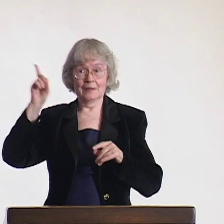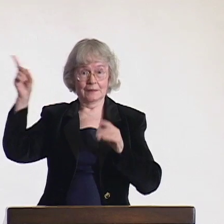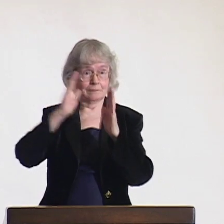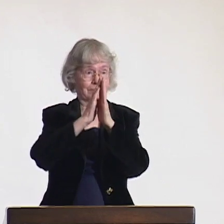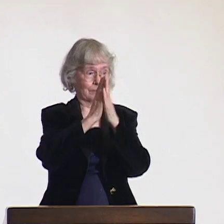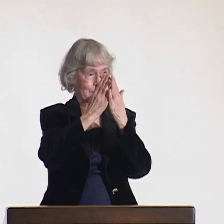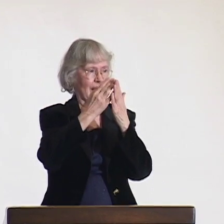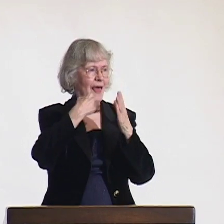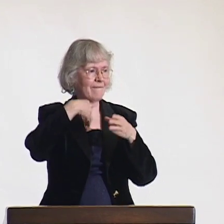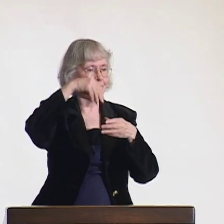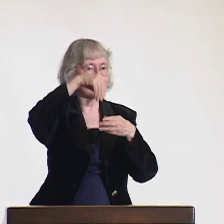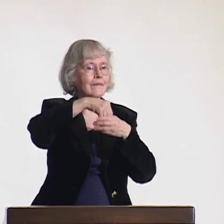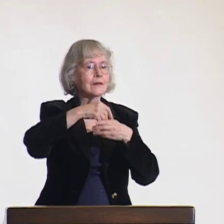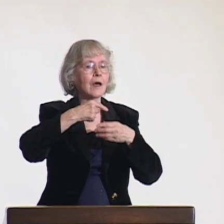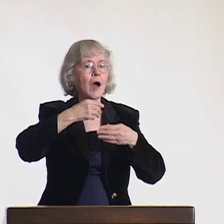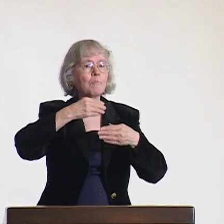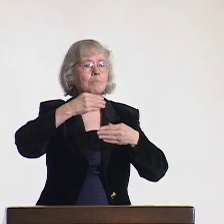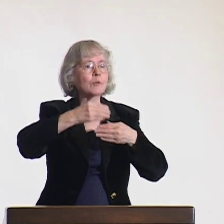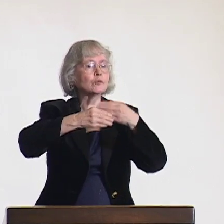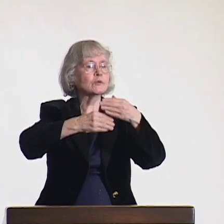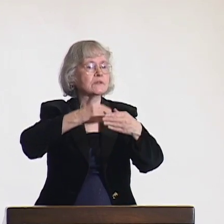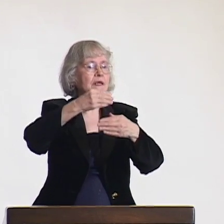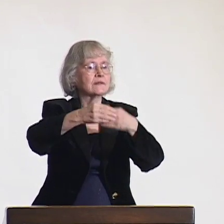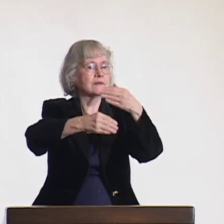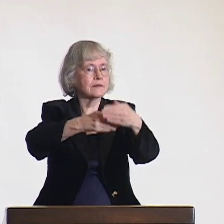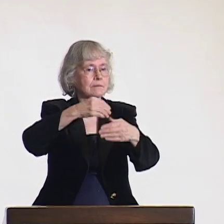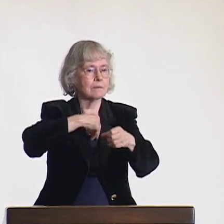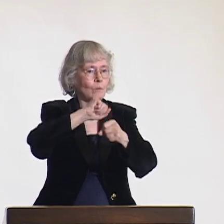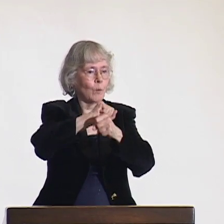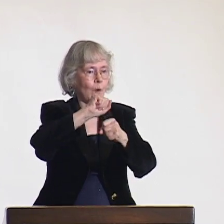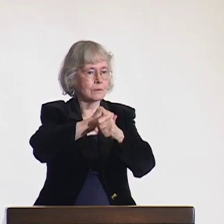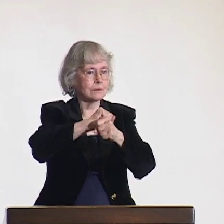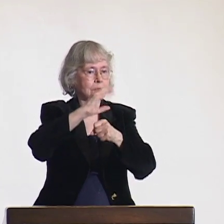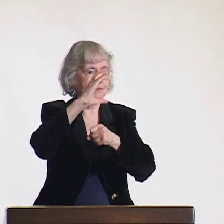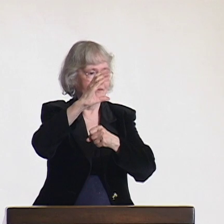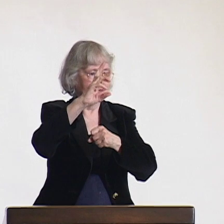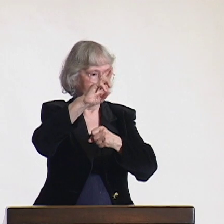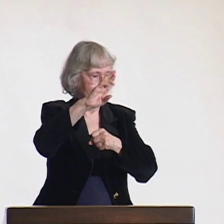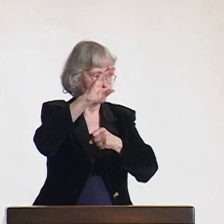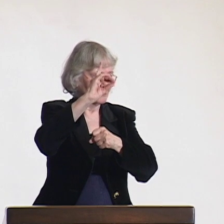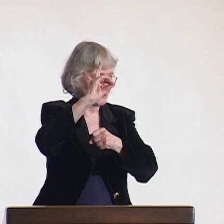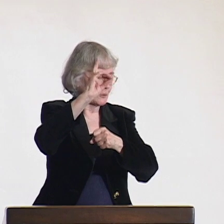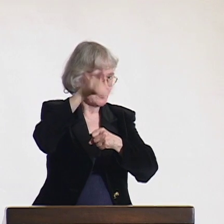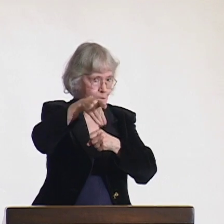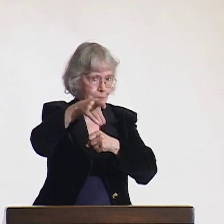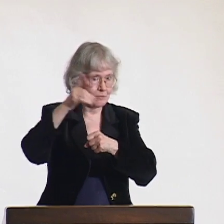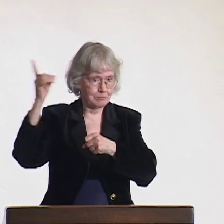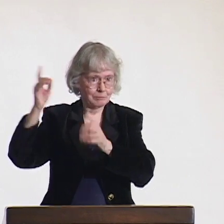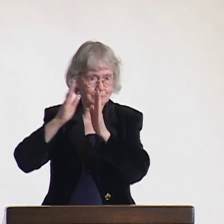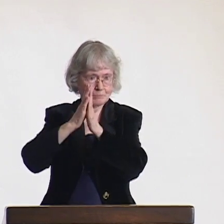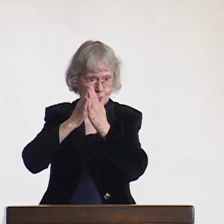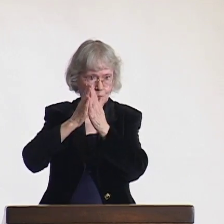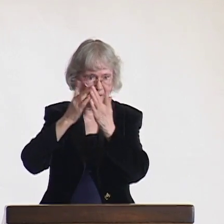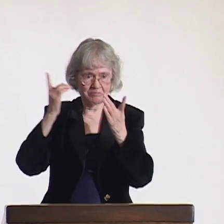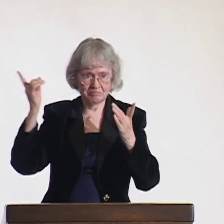This book explains the process that we went through to get the CRPD to where it is today.